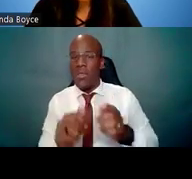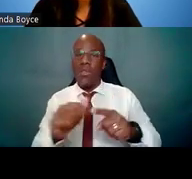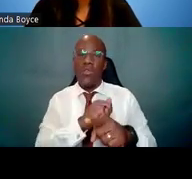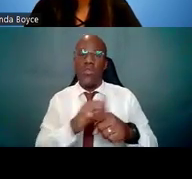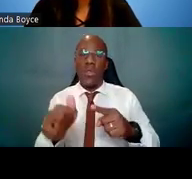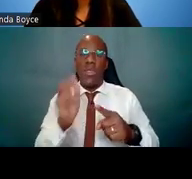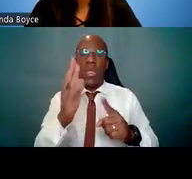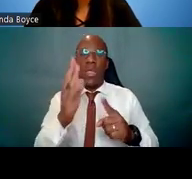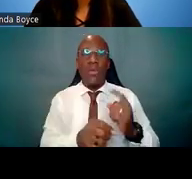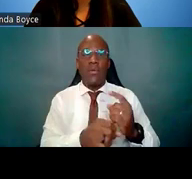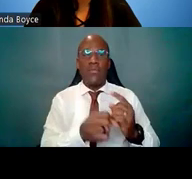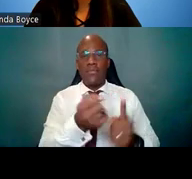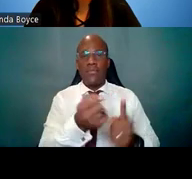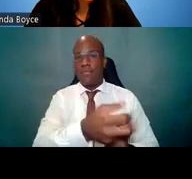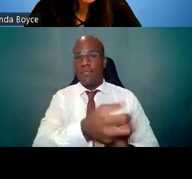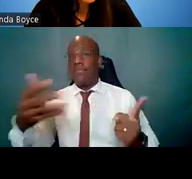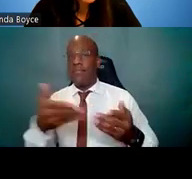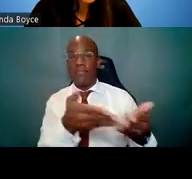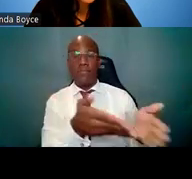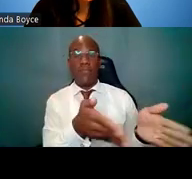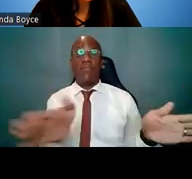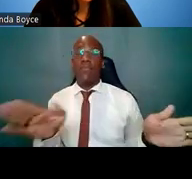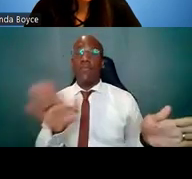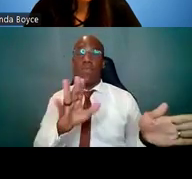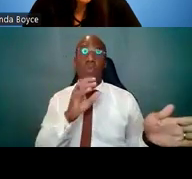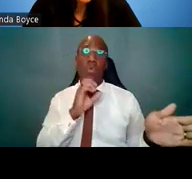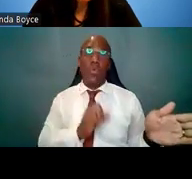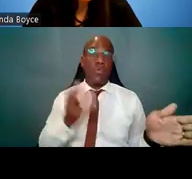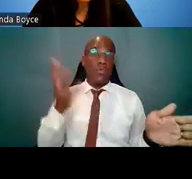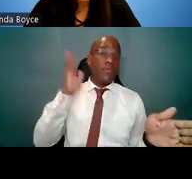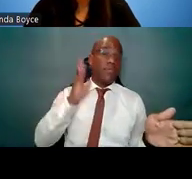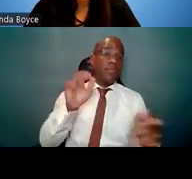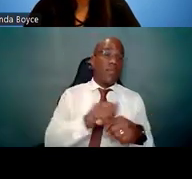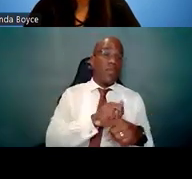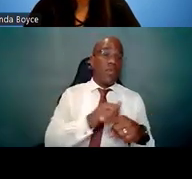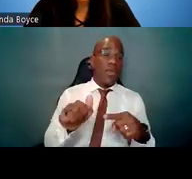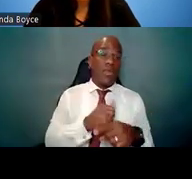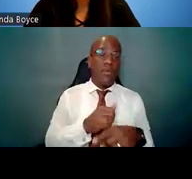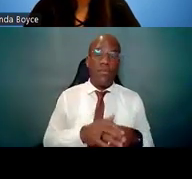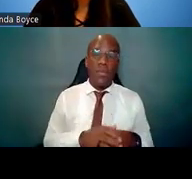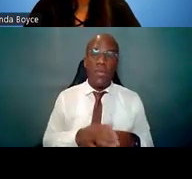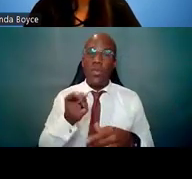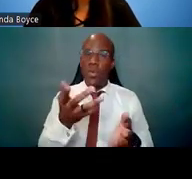The activities should match your career goals and make you competitive for the next phase of your career.